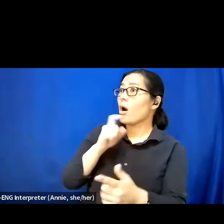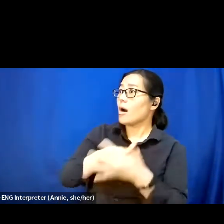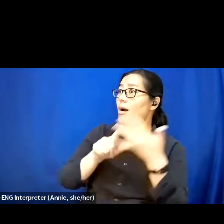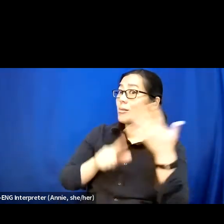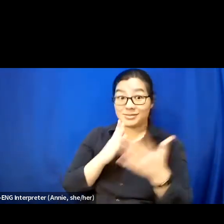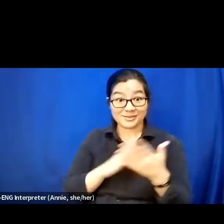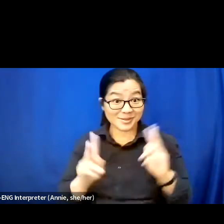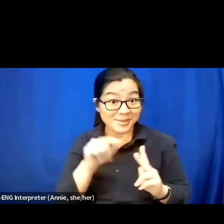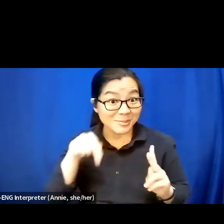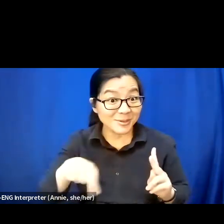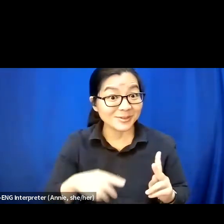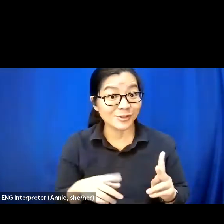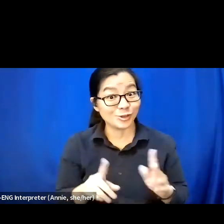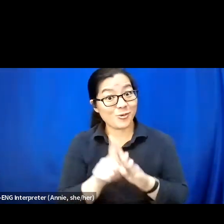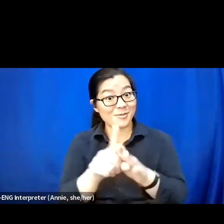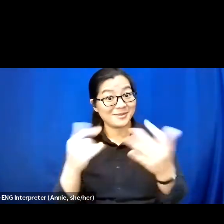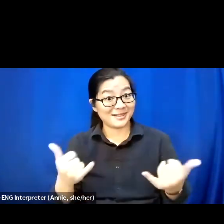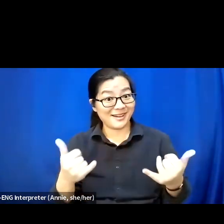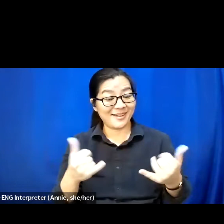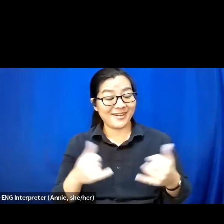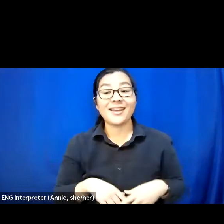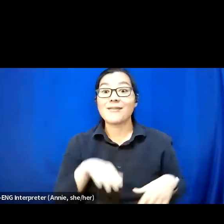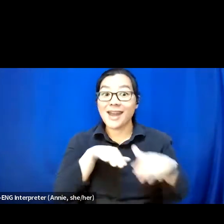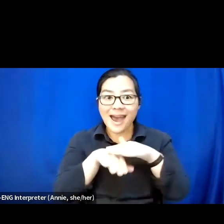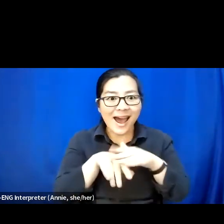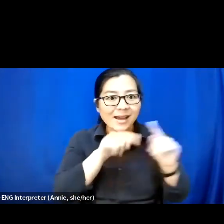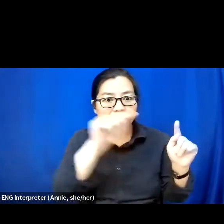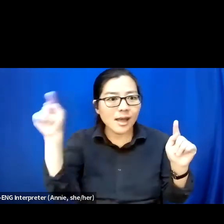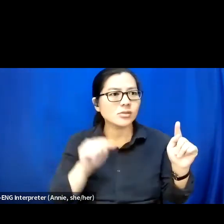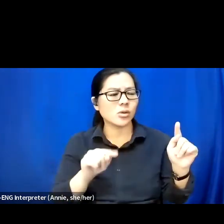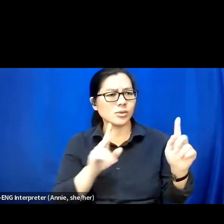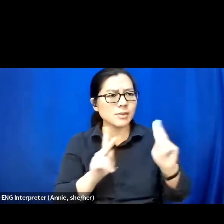to hear from today having access to these voices from a really early age.